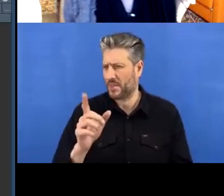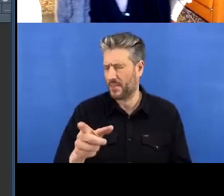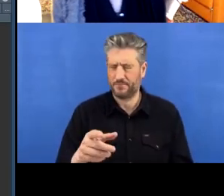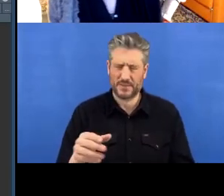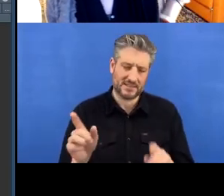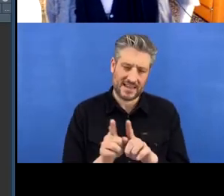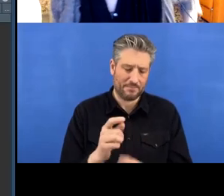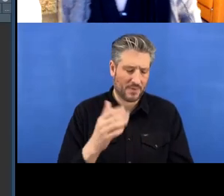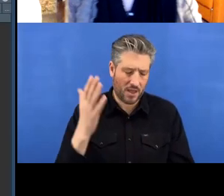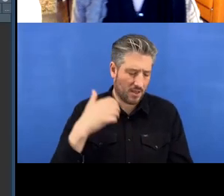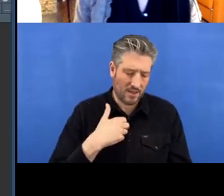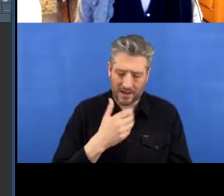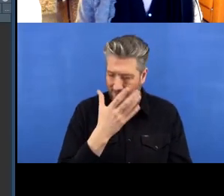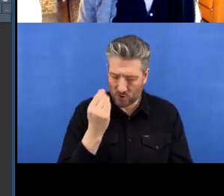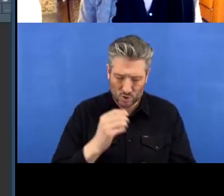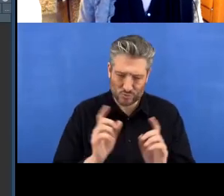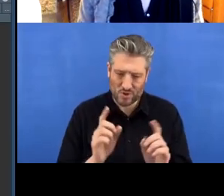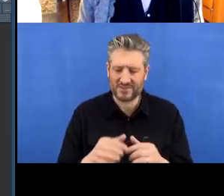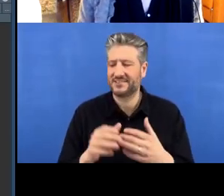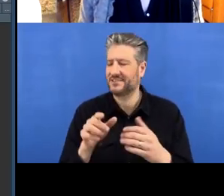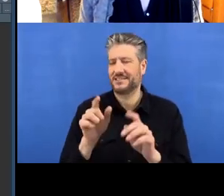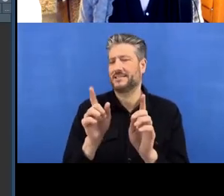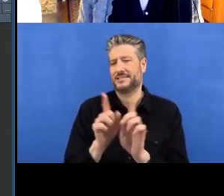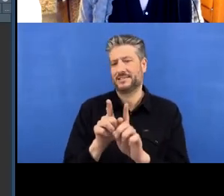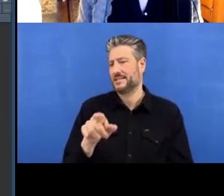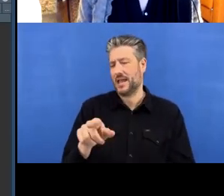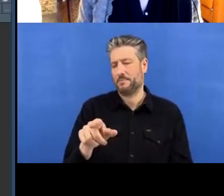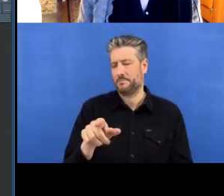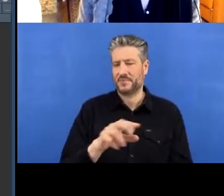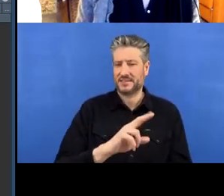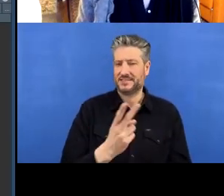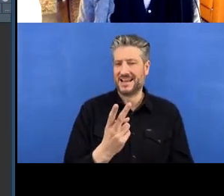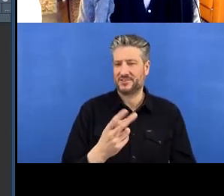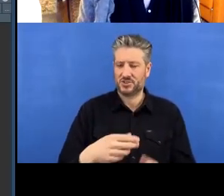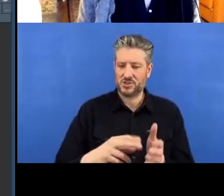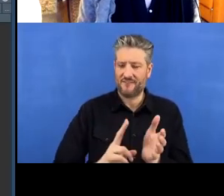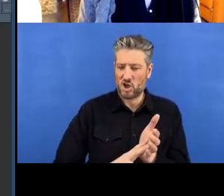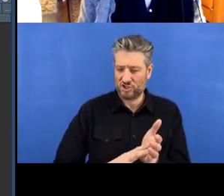So this is similar to the second version where we need to go back to GitHub